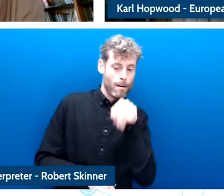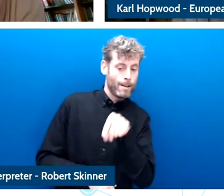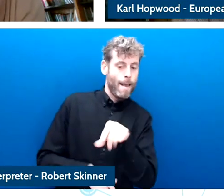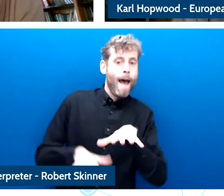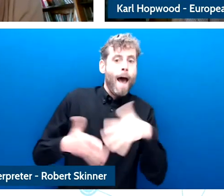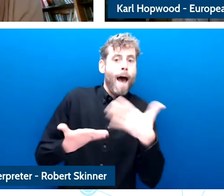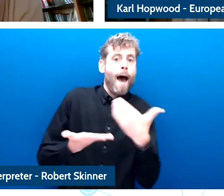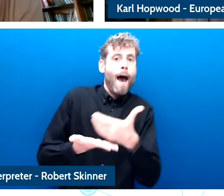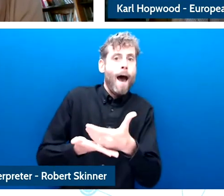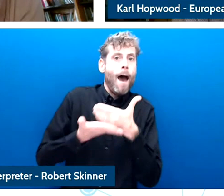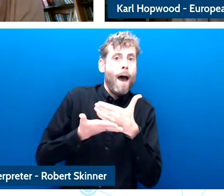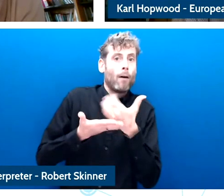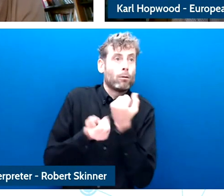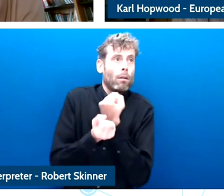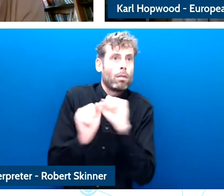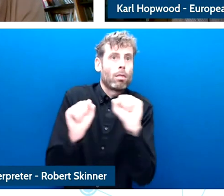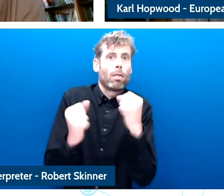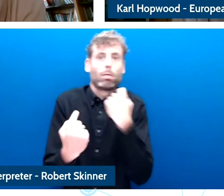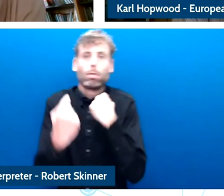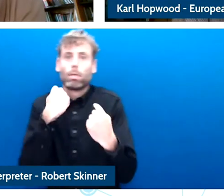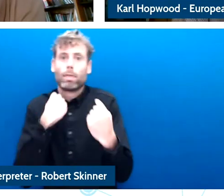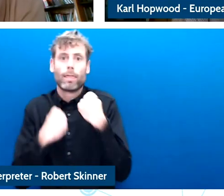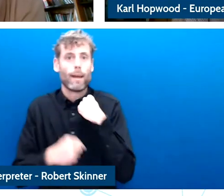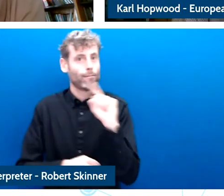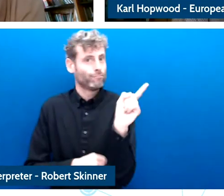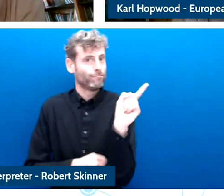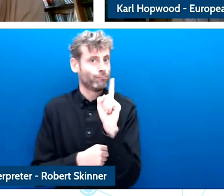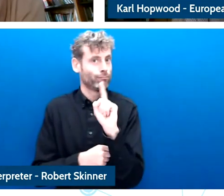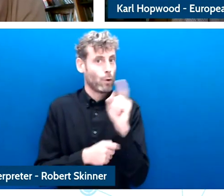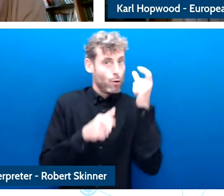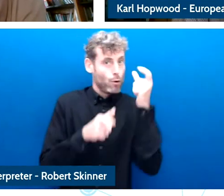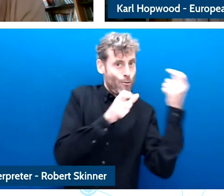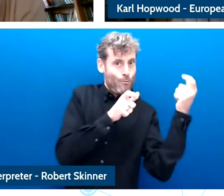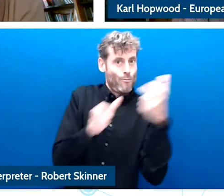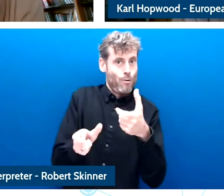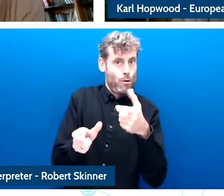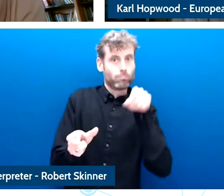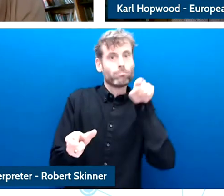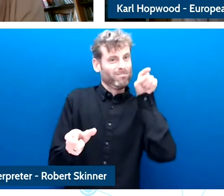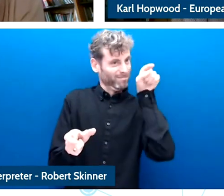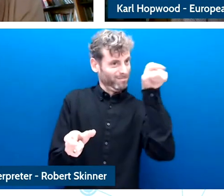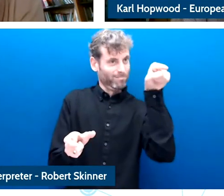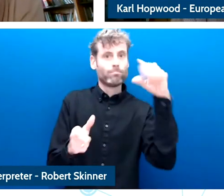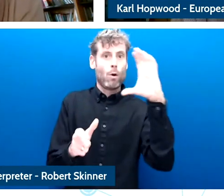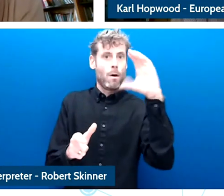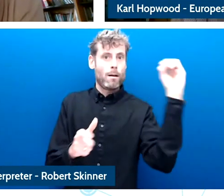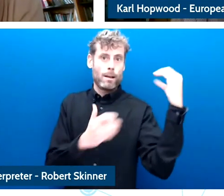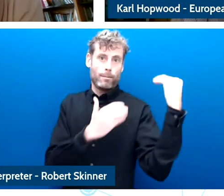risks and that should be really one of our key priorities for the years ahead.